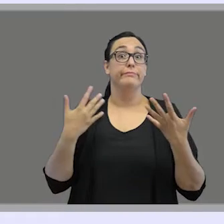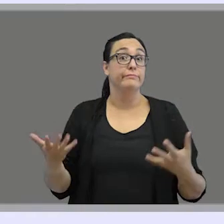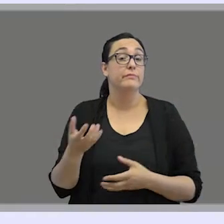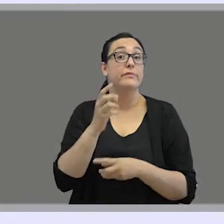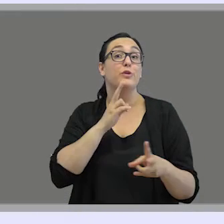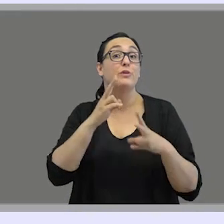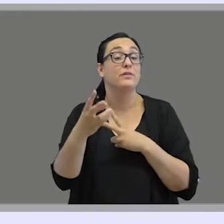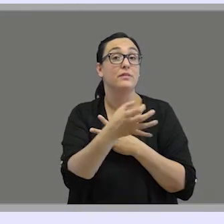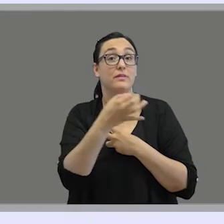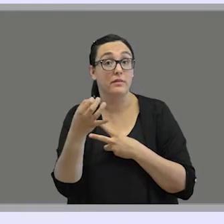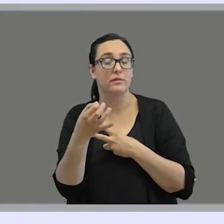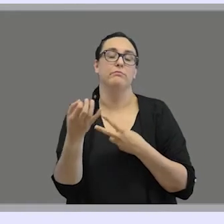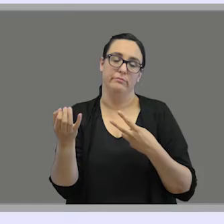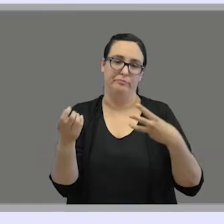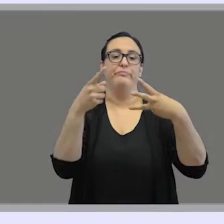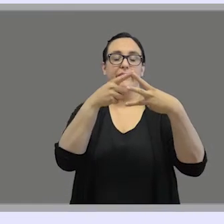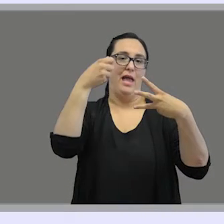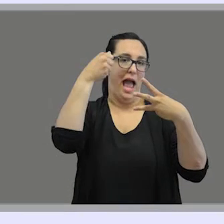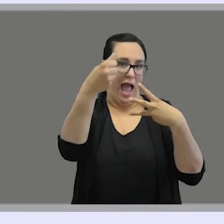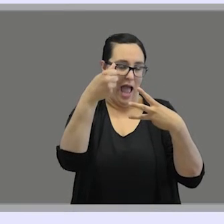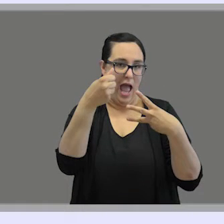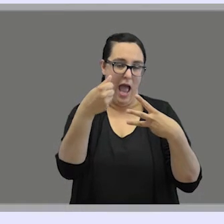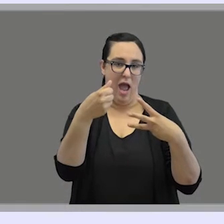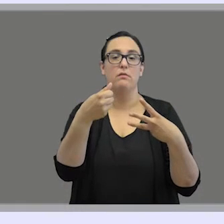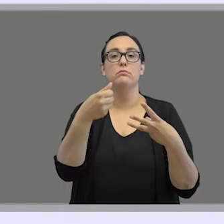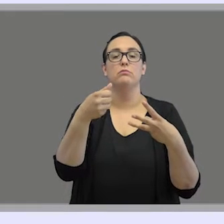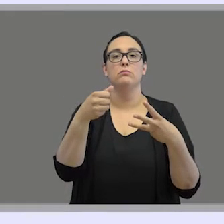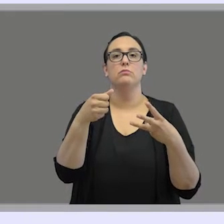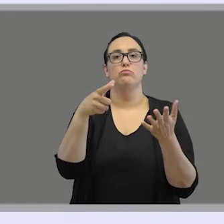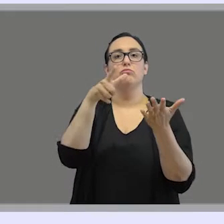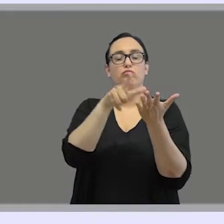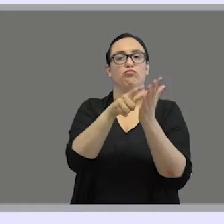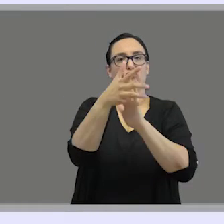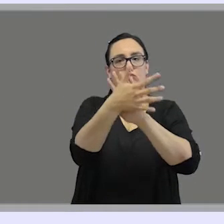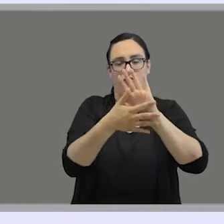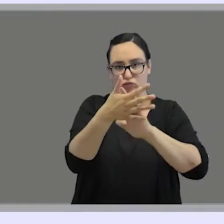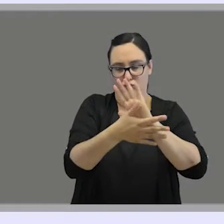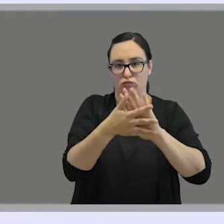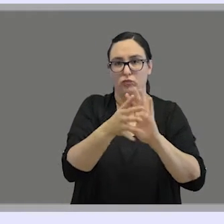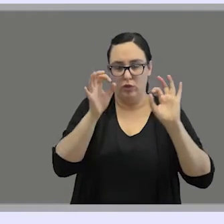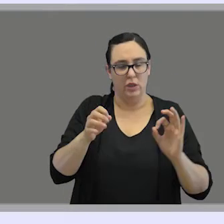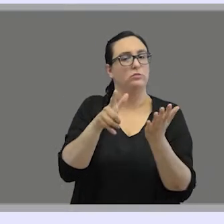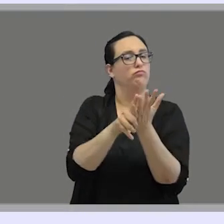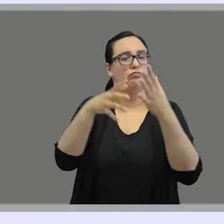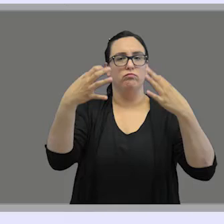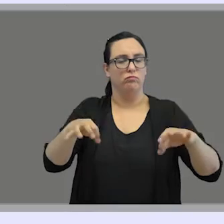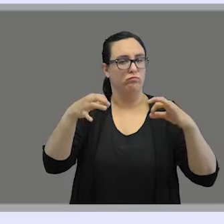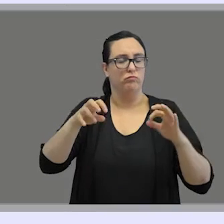The correct answer is, of course, that natural sign languages are fully-fledged natural human languages.